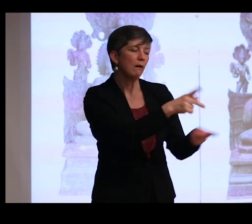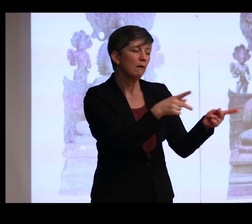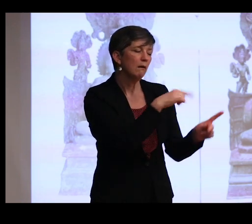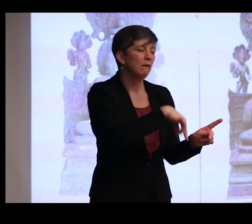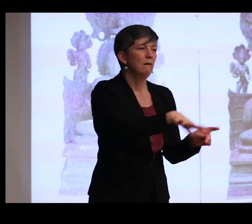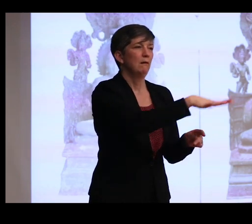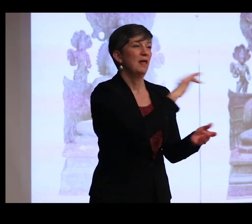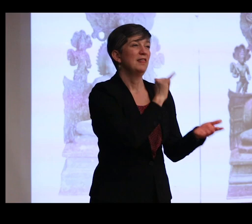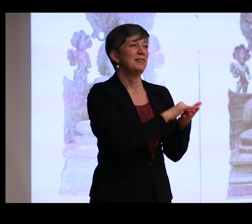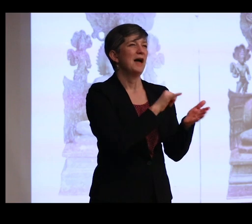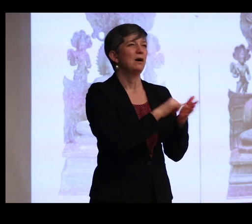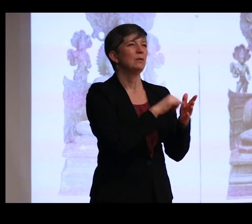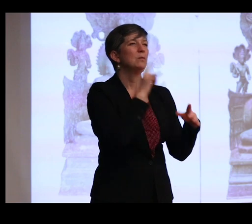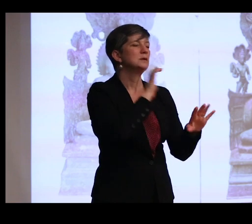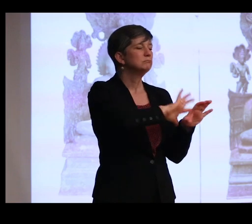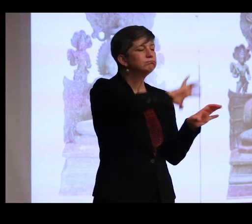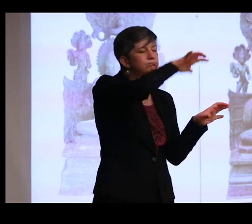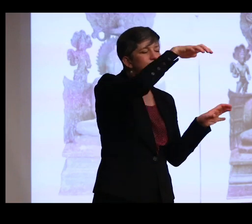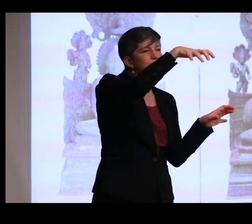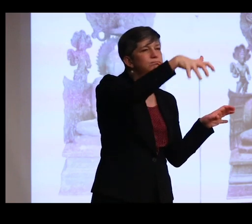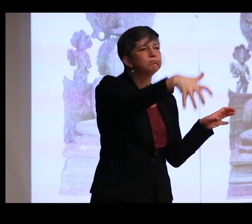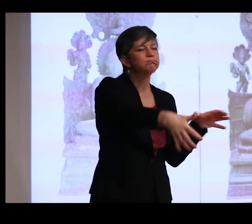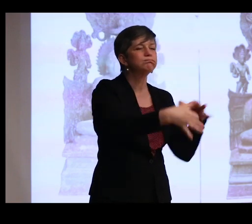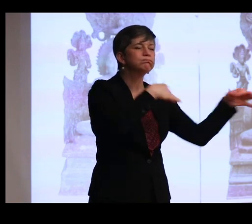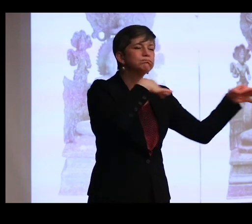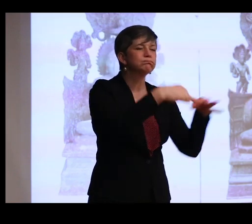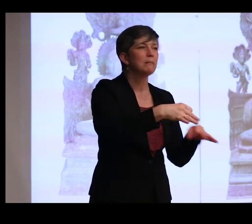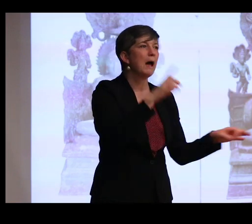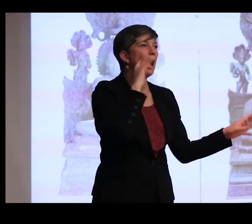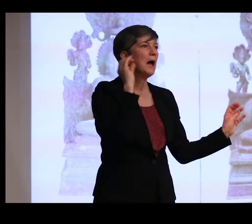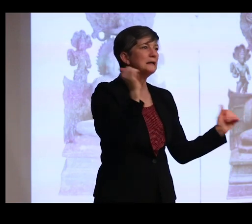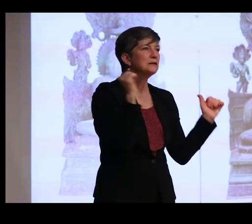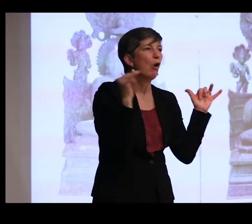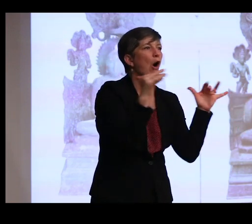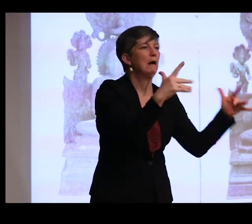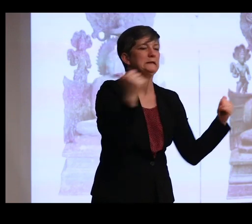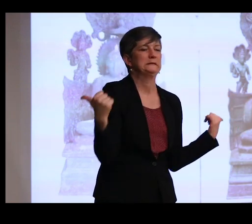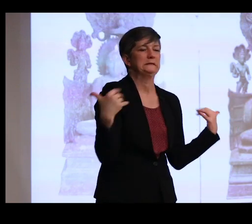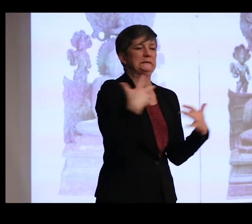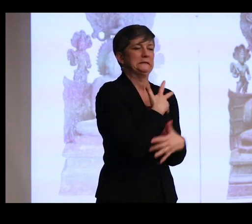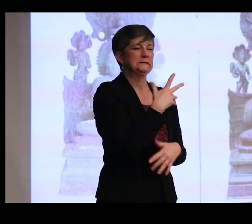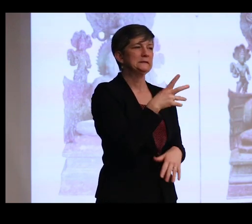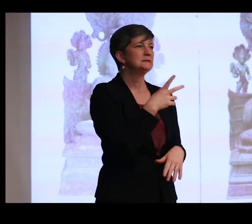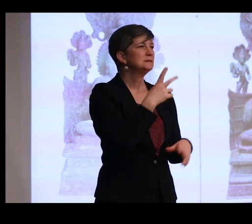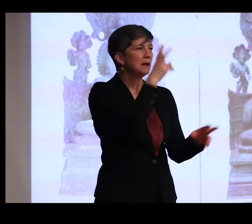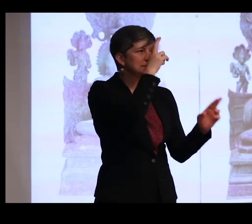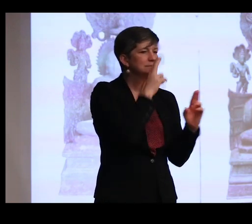was then a scrub-covered mound, all describing it as haunted, a sanctuary in ruins," unquote.